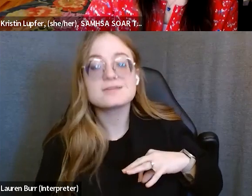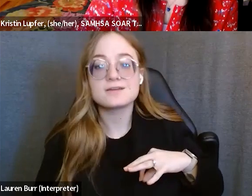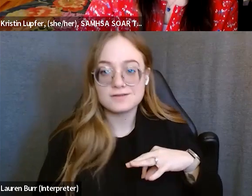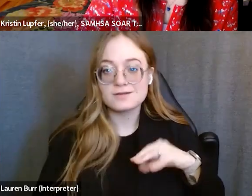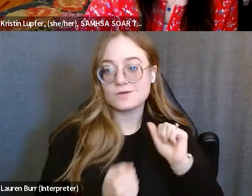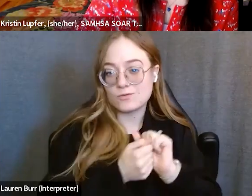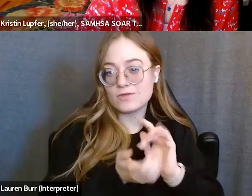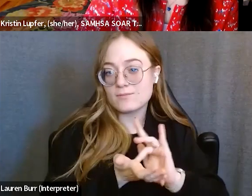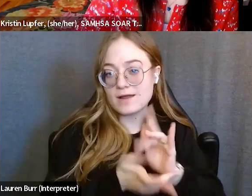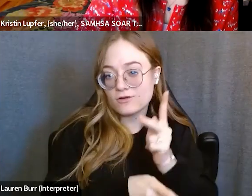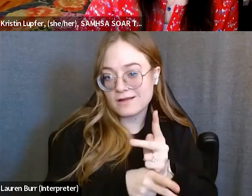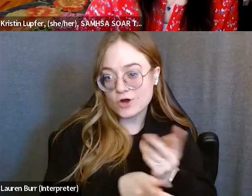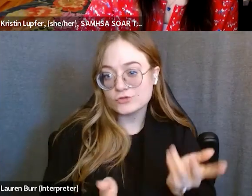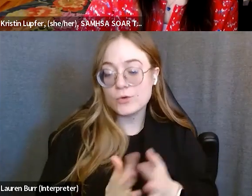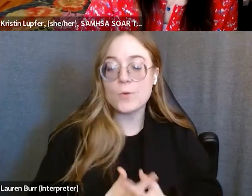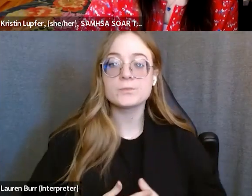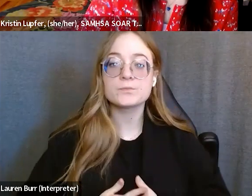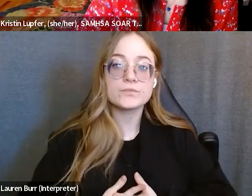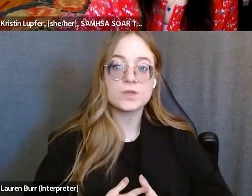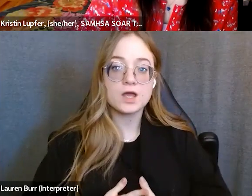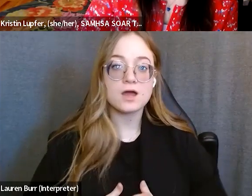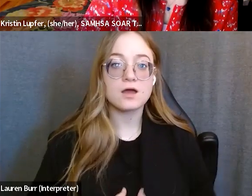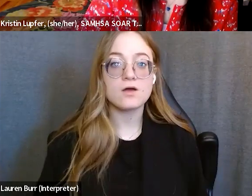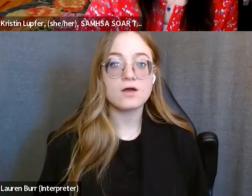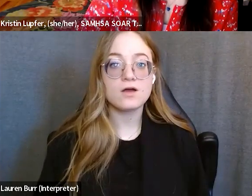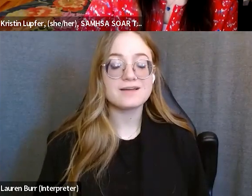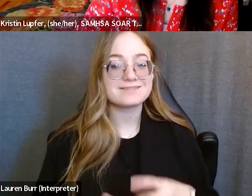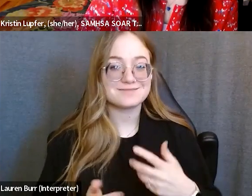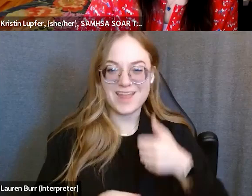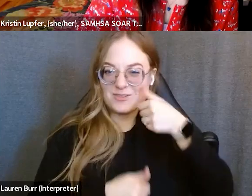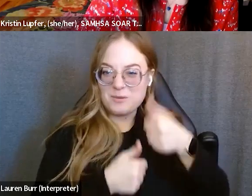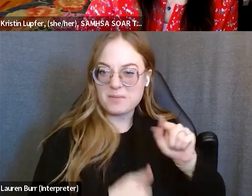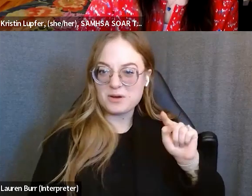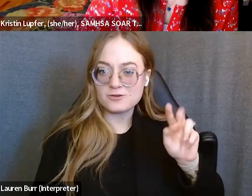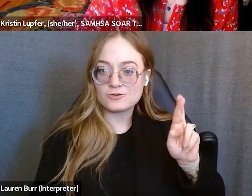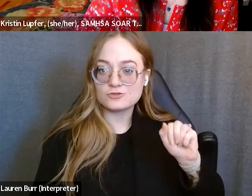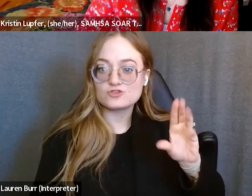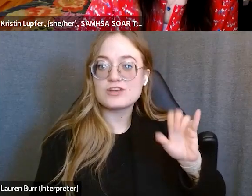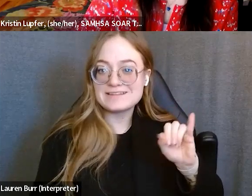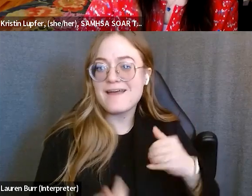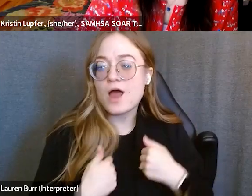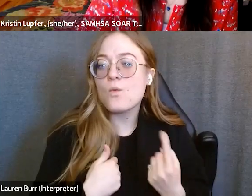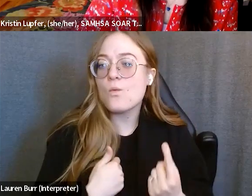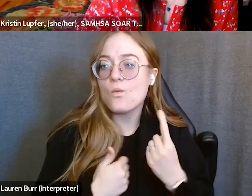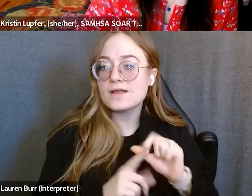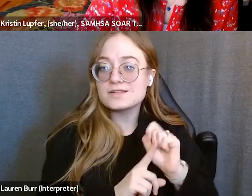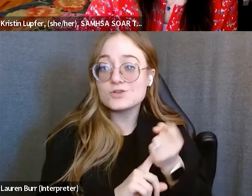And sometimes, I remember Traci, there was this one case where she was getting double benefits